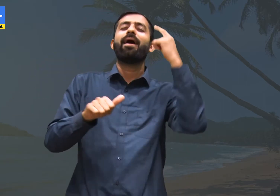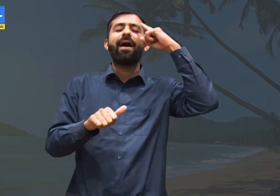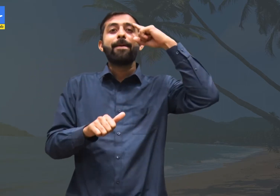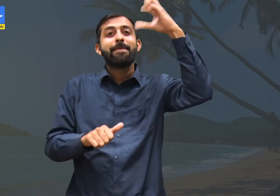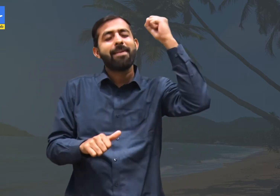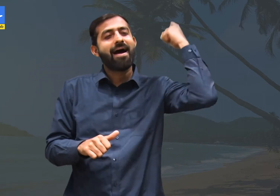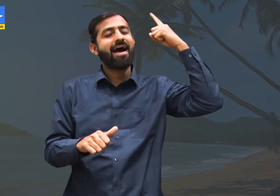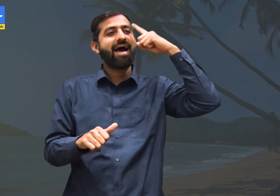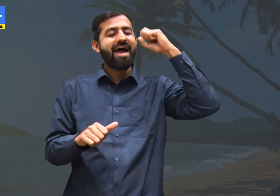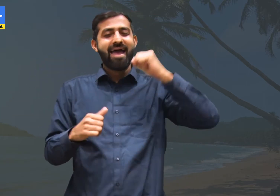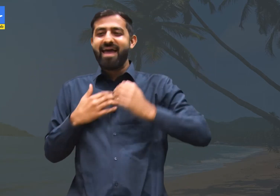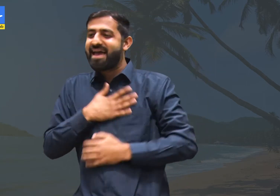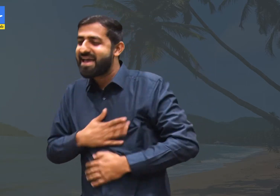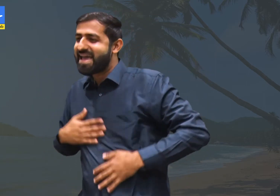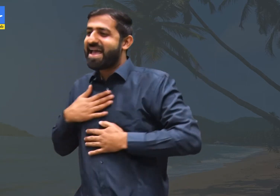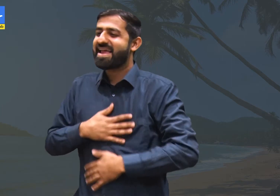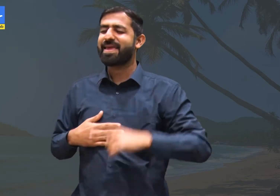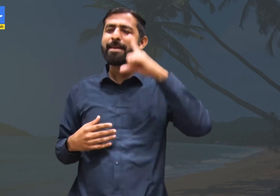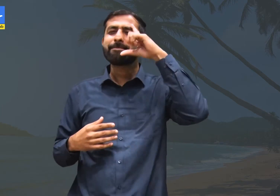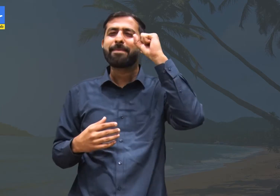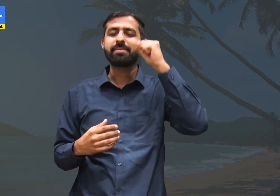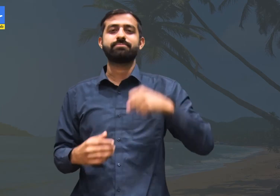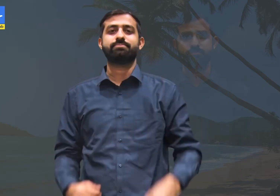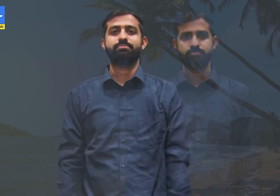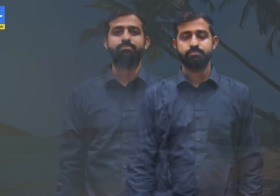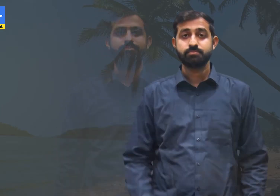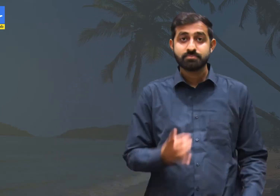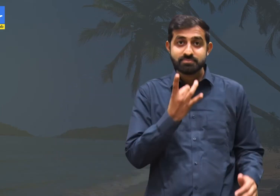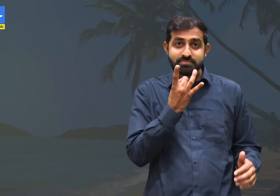remind us of the good old school days.